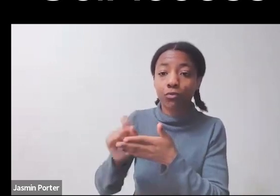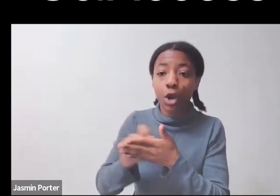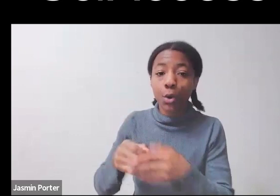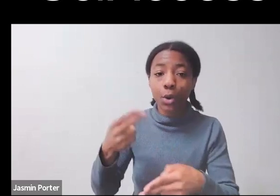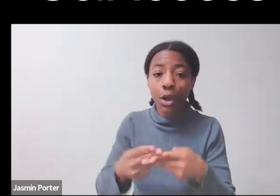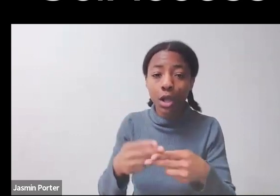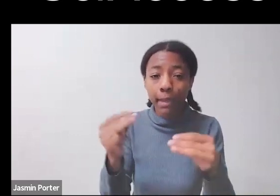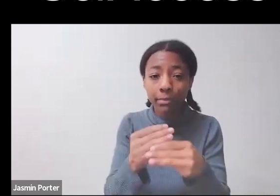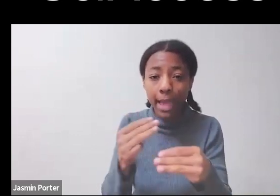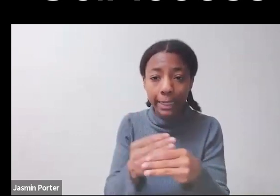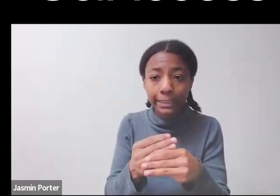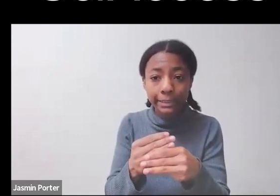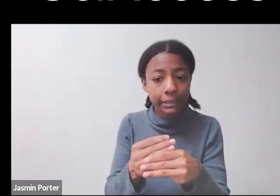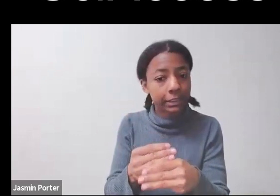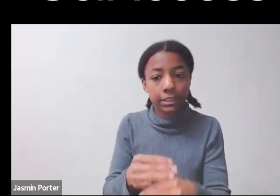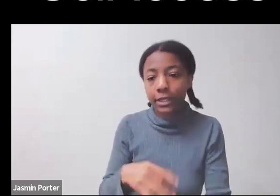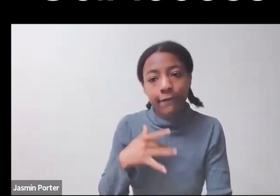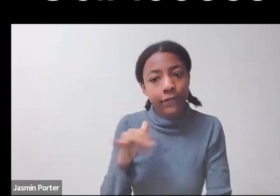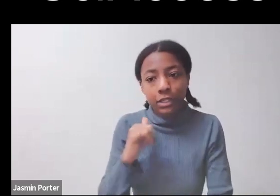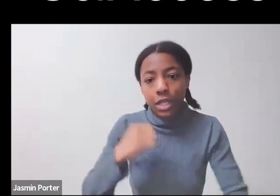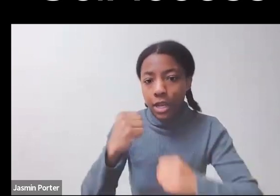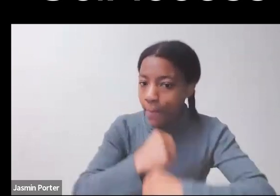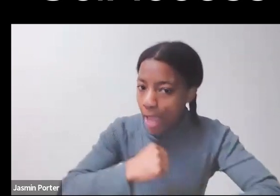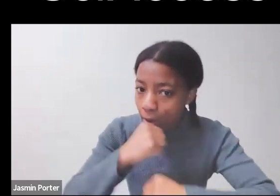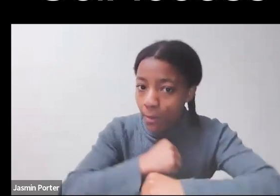This is open access, but this basically is looking